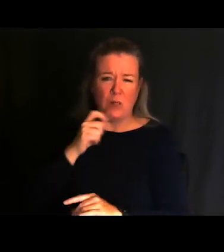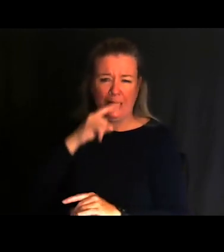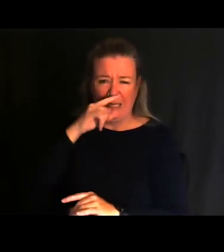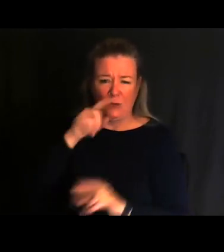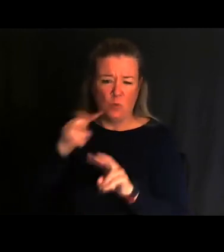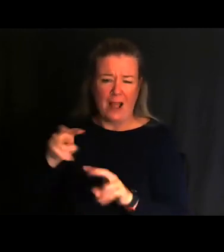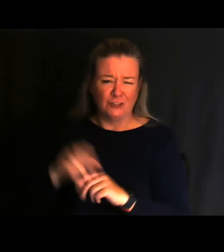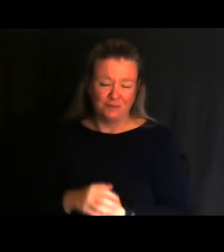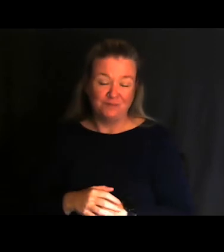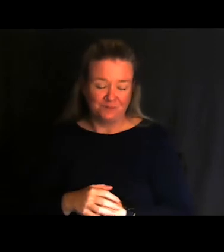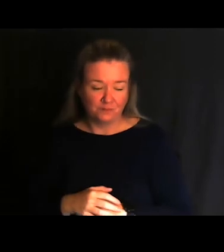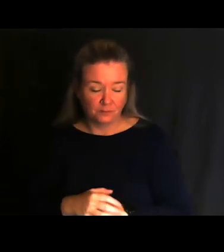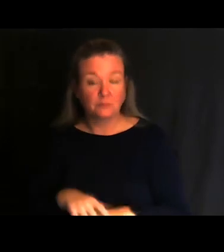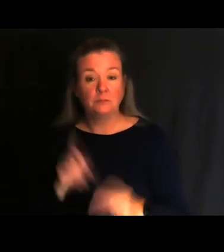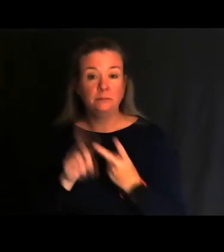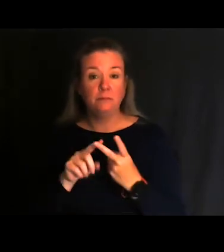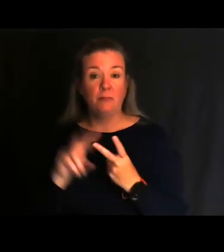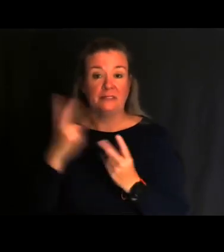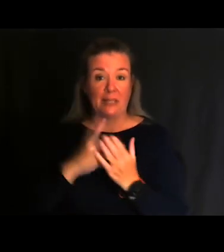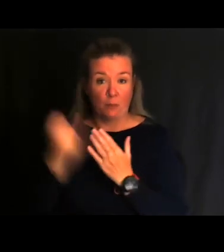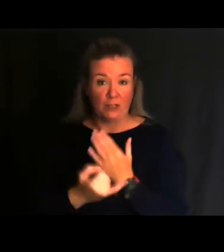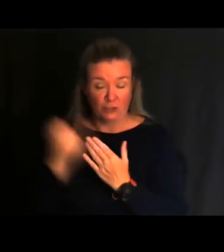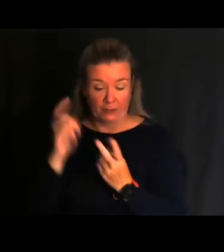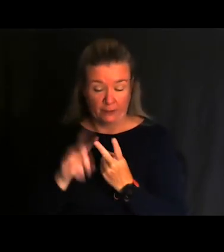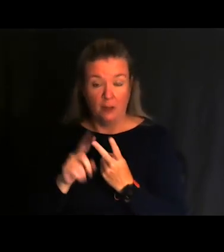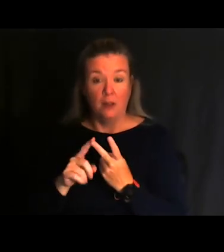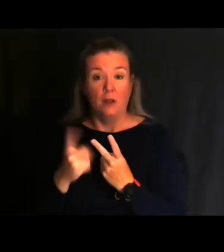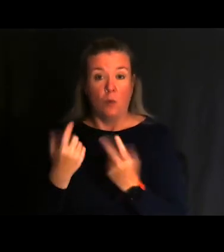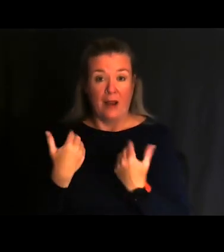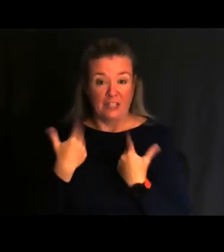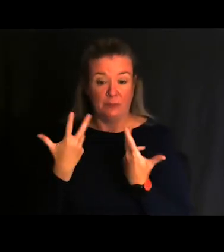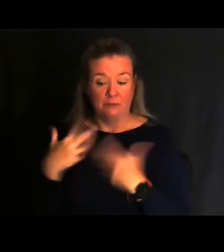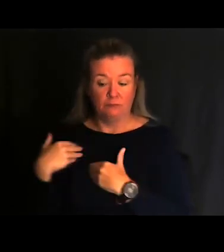The second project I want to talk to you about is one that has been evolving over years.